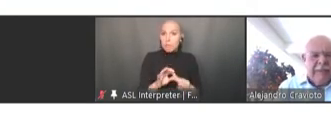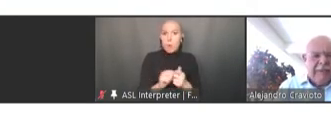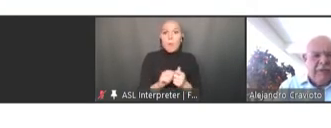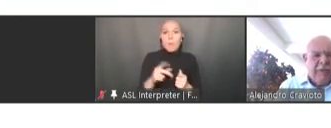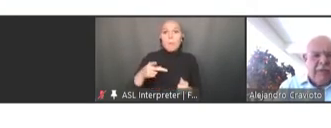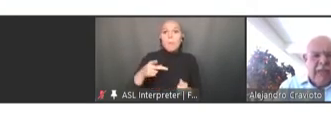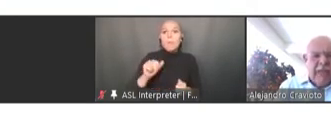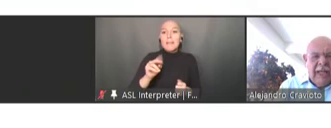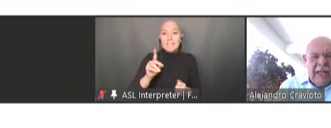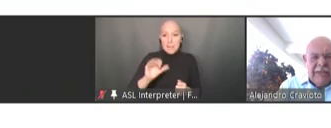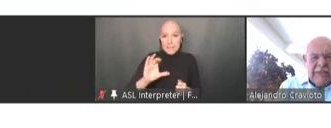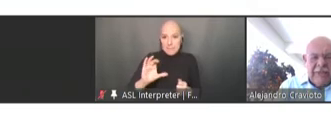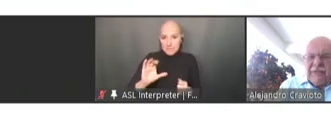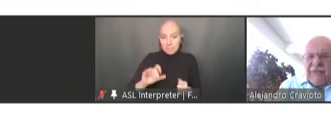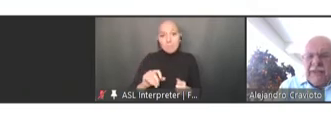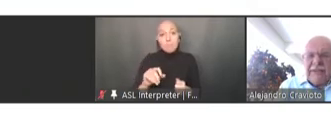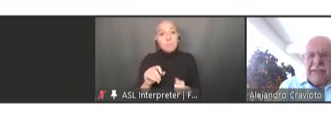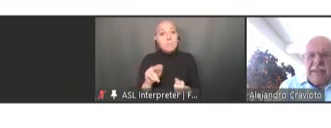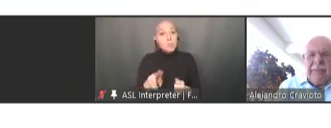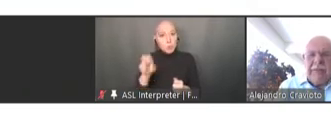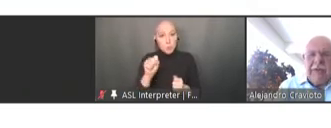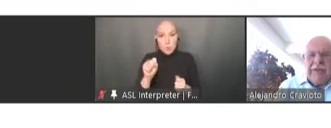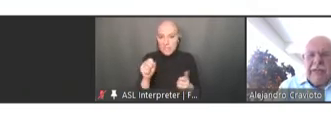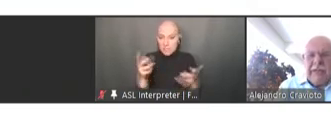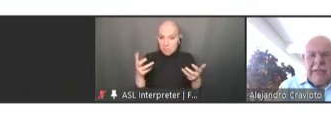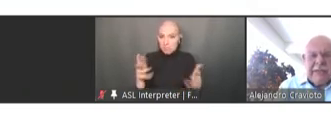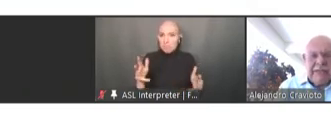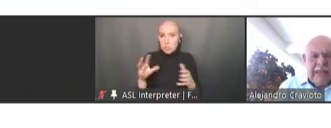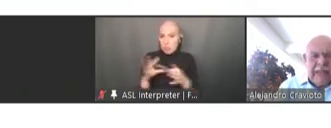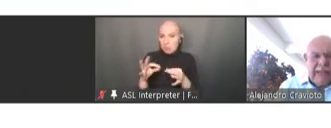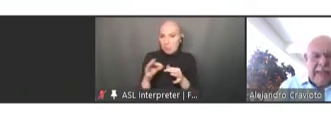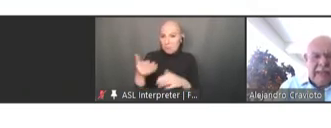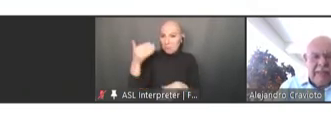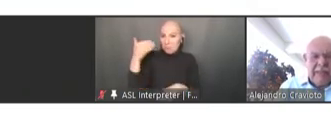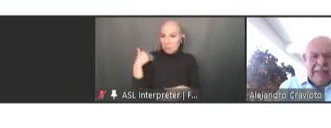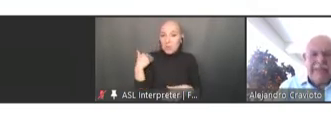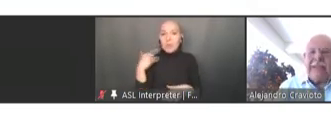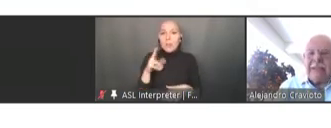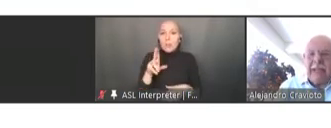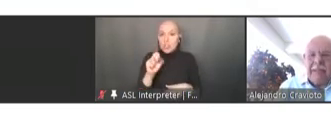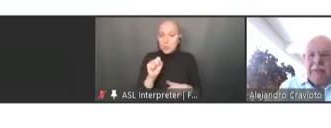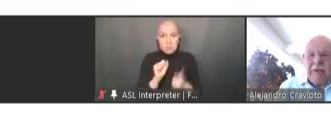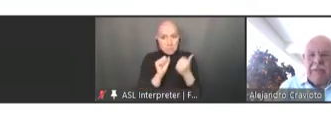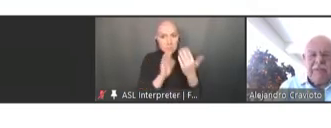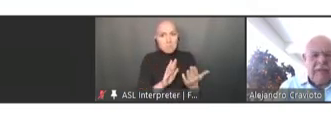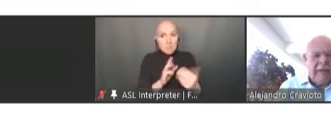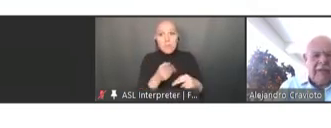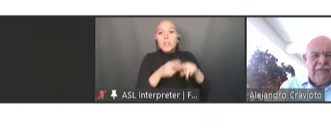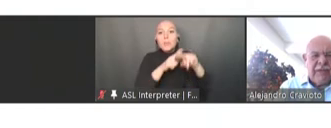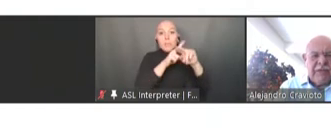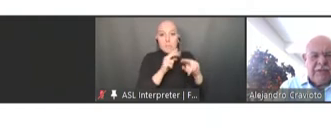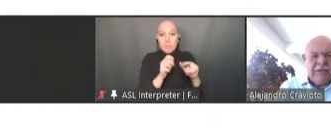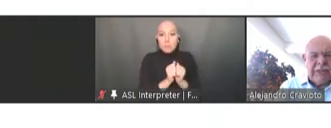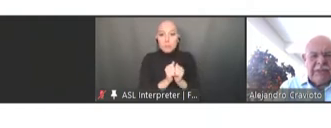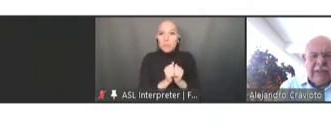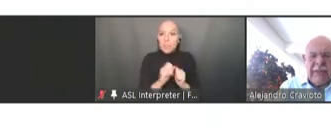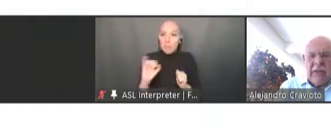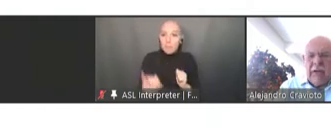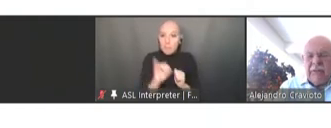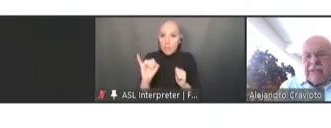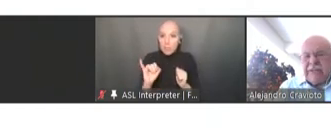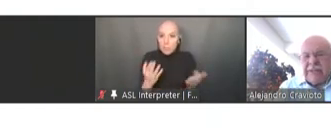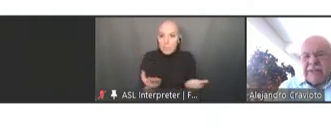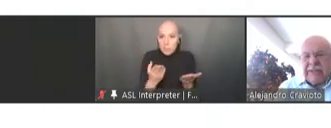before has faced a number of increase in domestic type of infections especially of diseases that